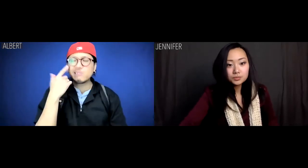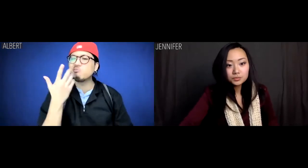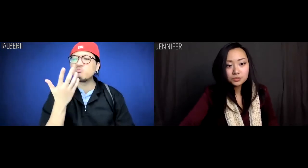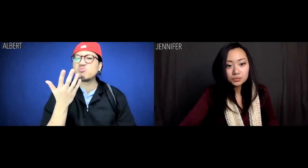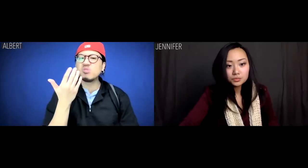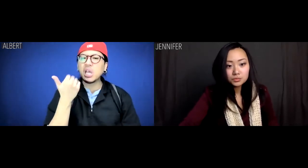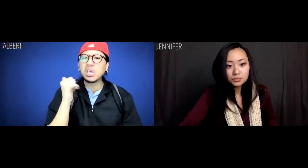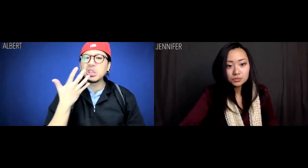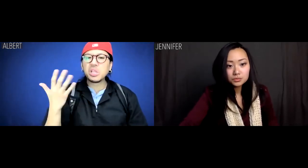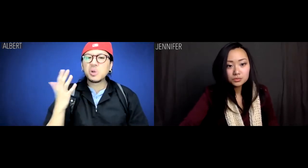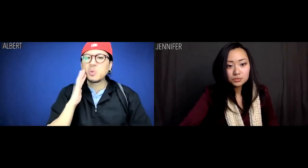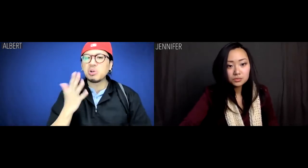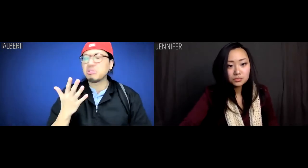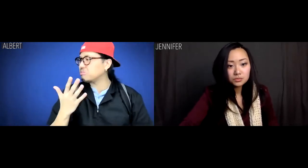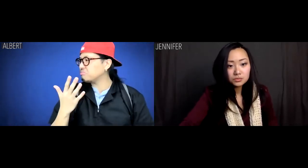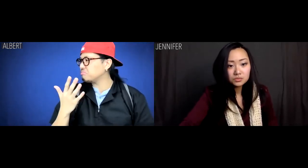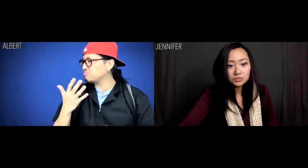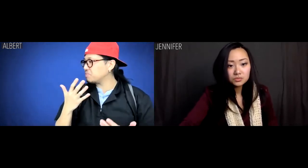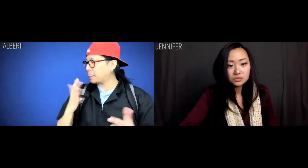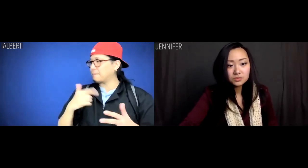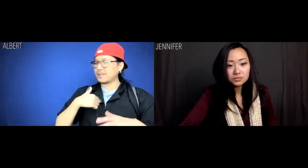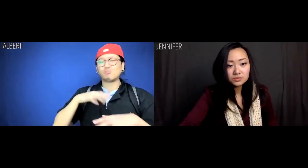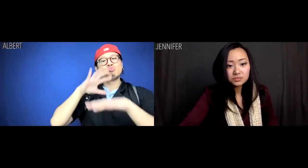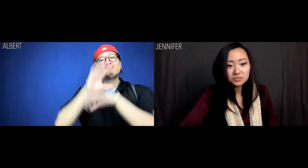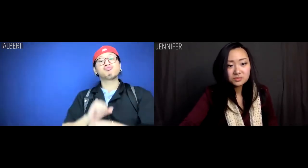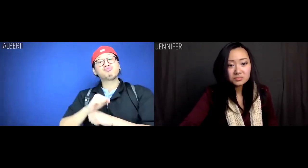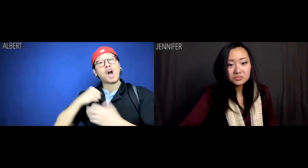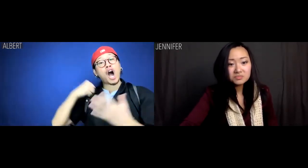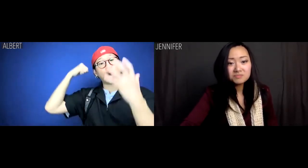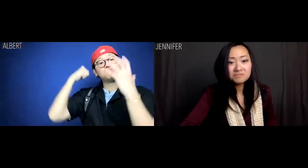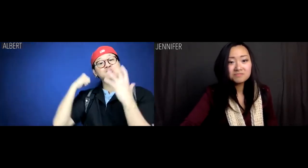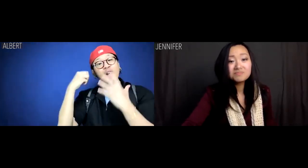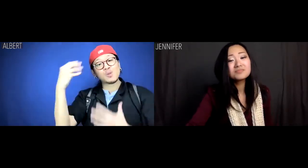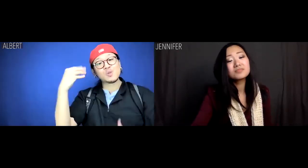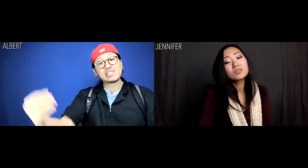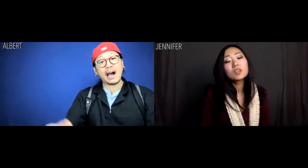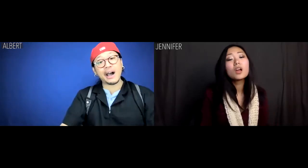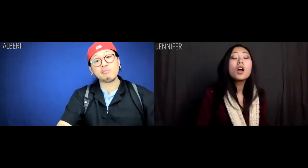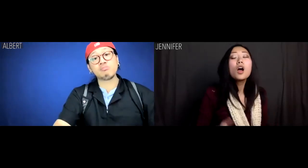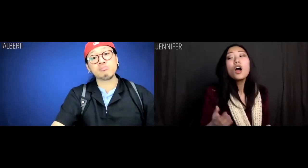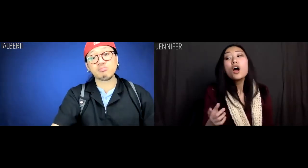Albert: I don't think anything is going to get me used to wearing a mask outside.